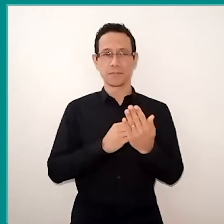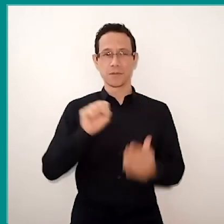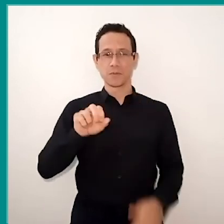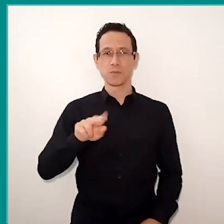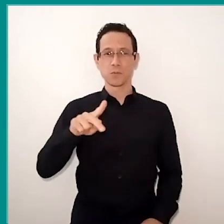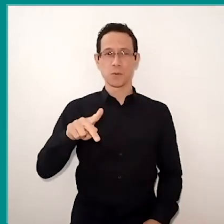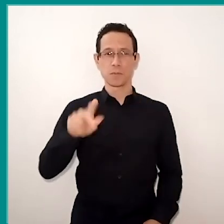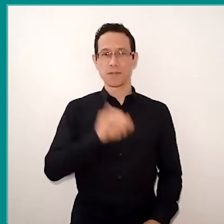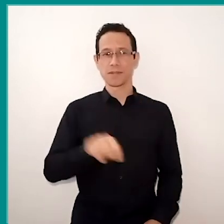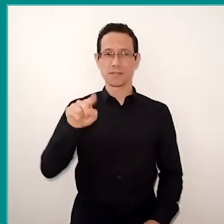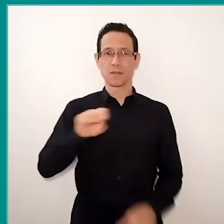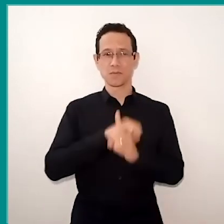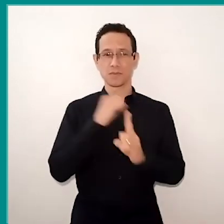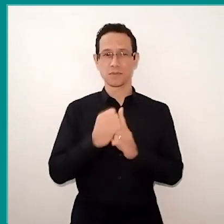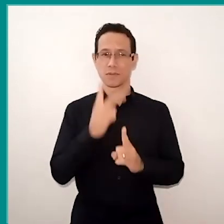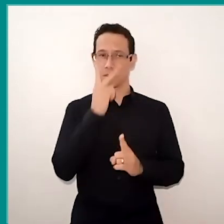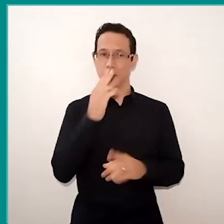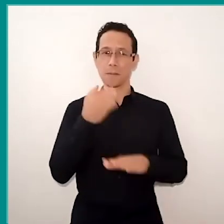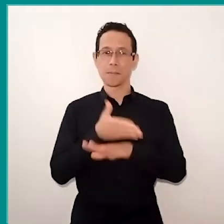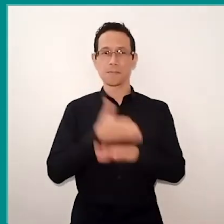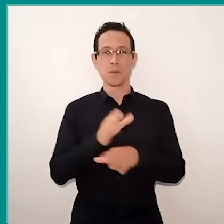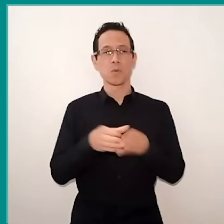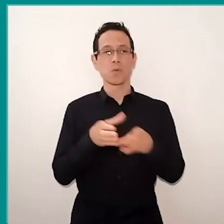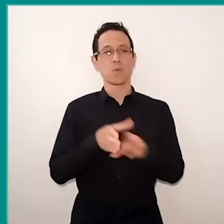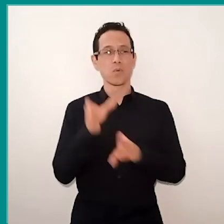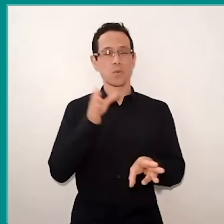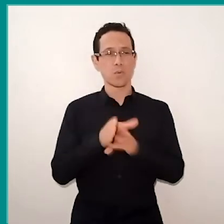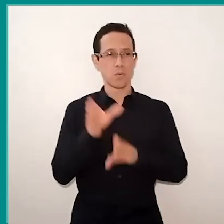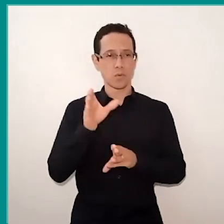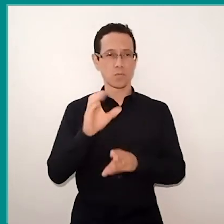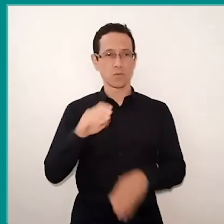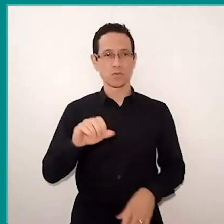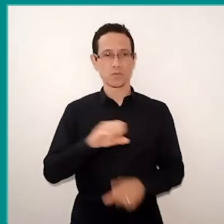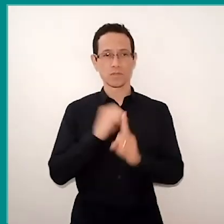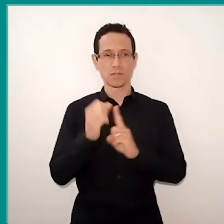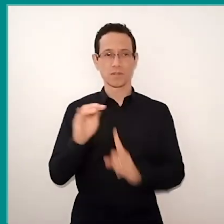and also participates in the councils Consocial, Fiesp, Cieb,